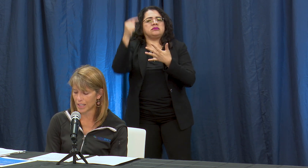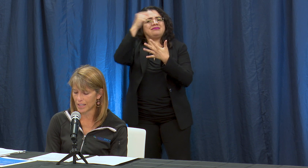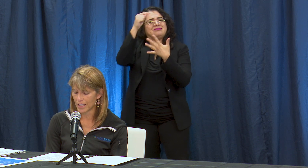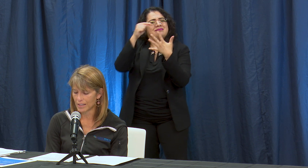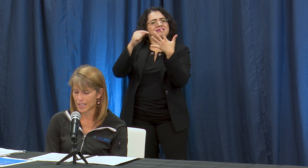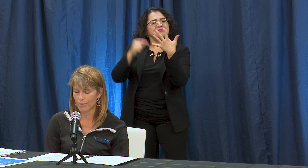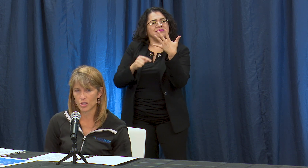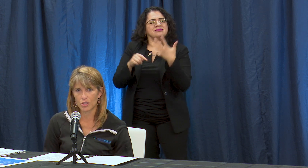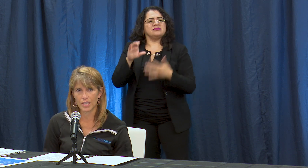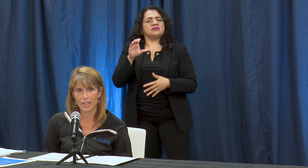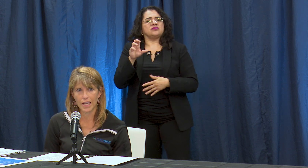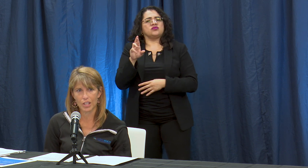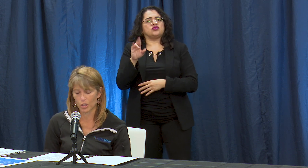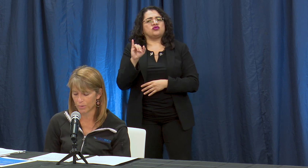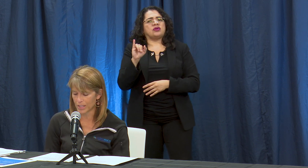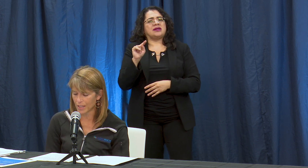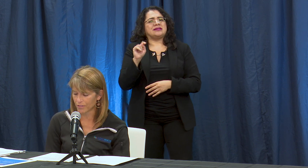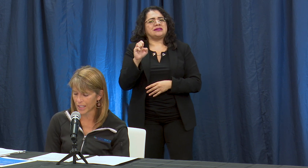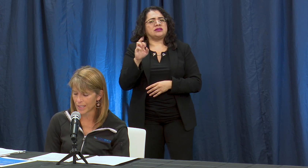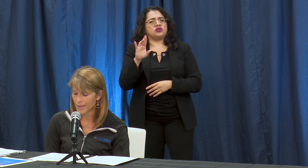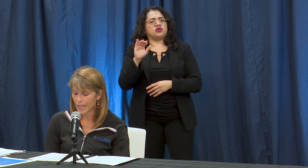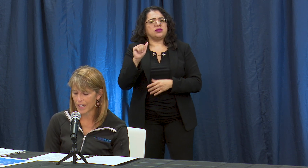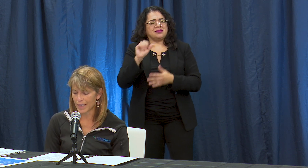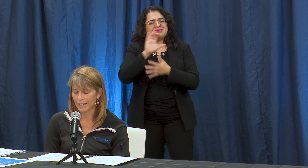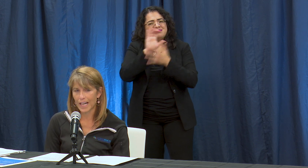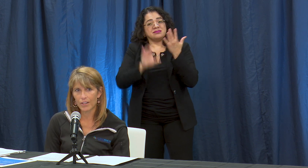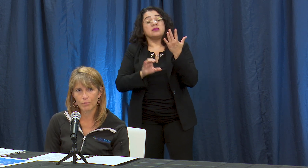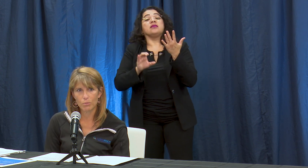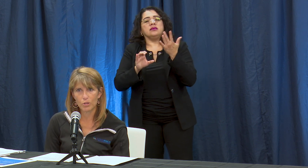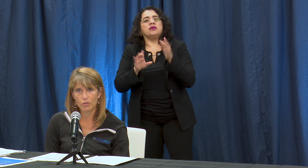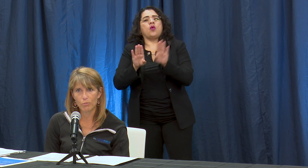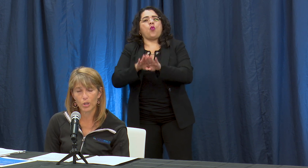and to demonstrate that they could open safely and it allowed them to move more